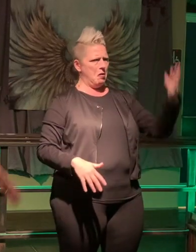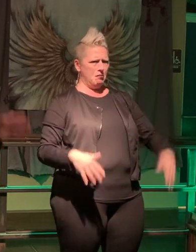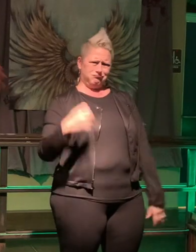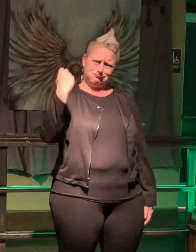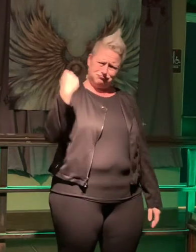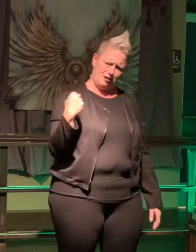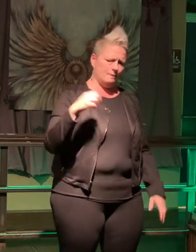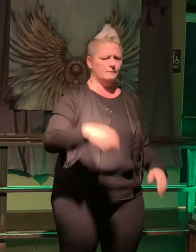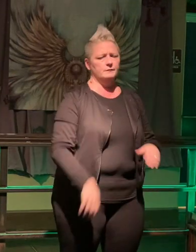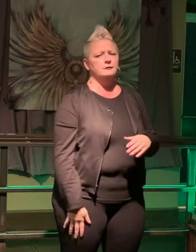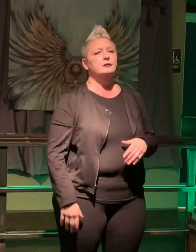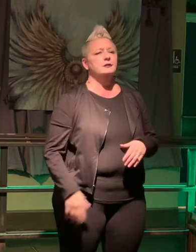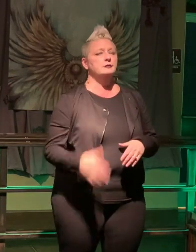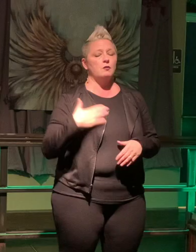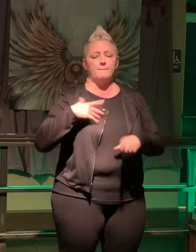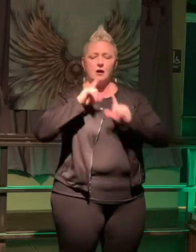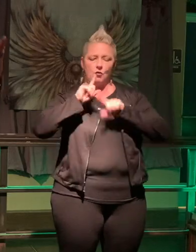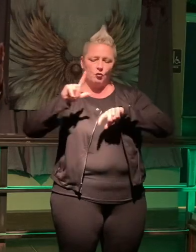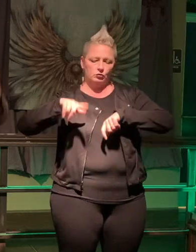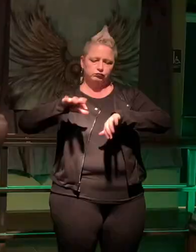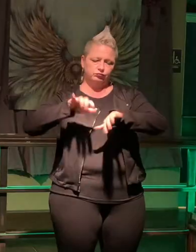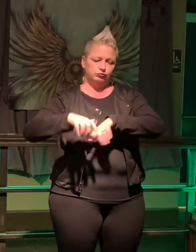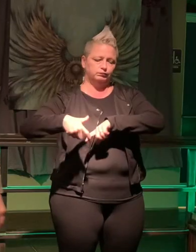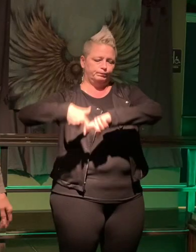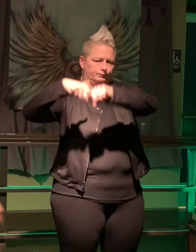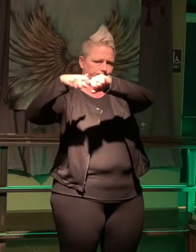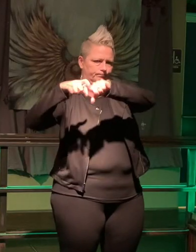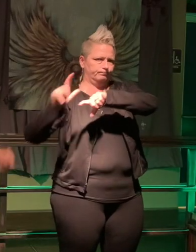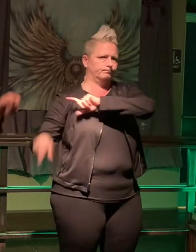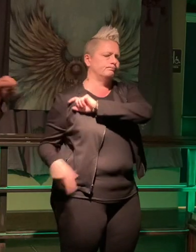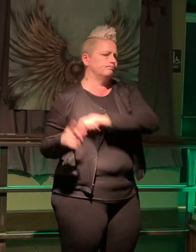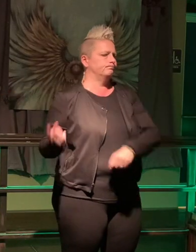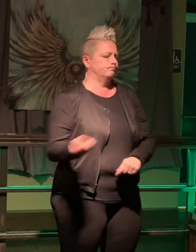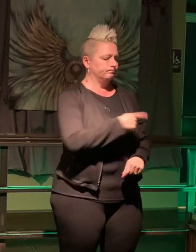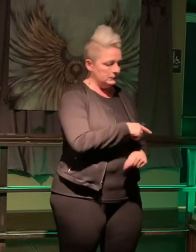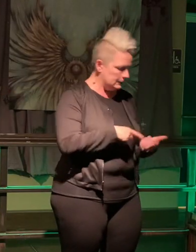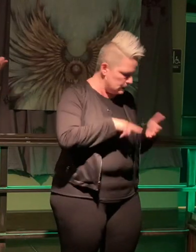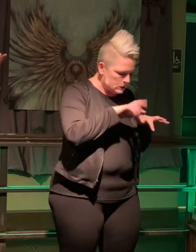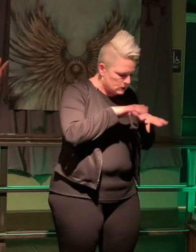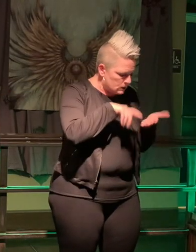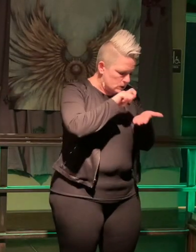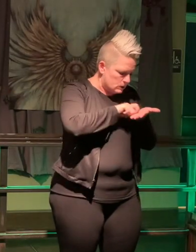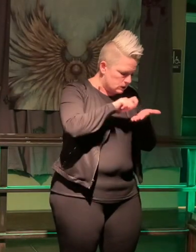so she suspended my order she sent me over to the other counter I signed my name got the credit card